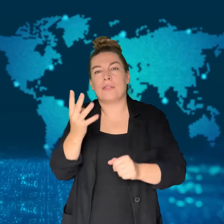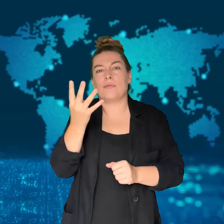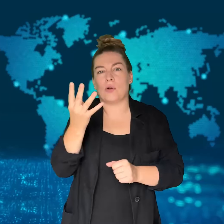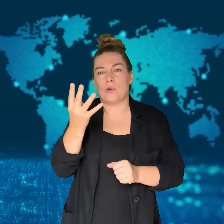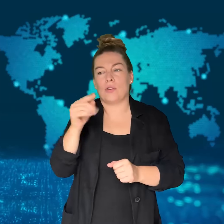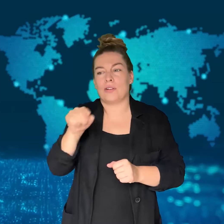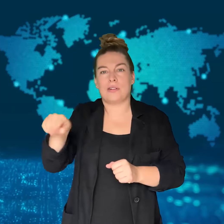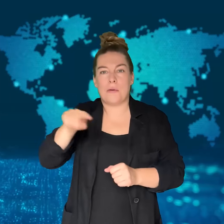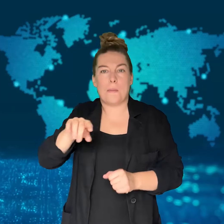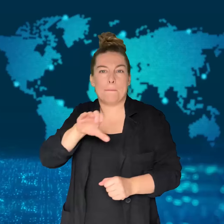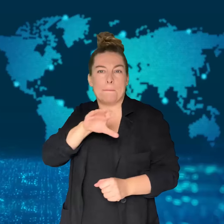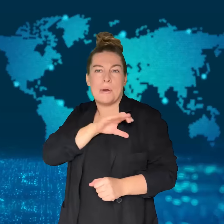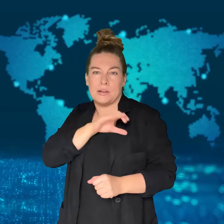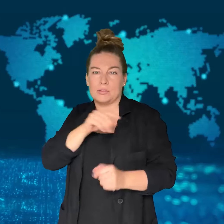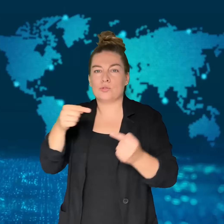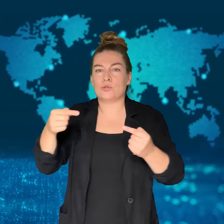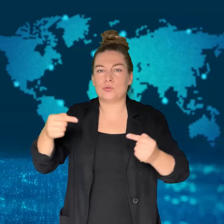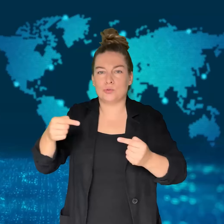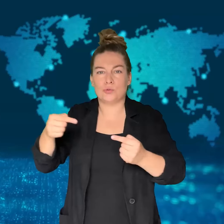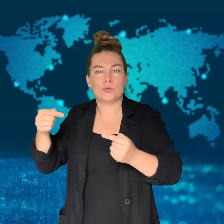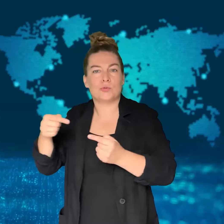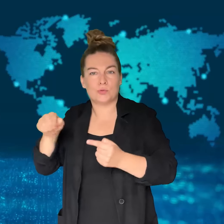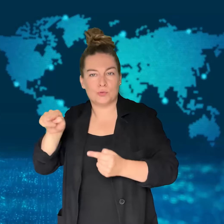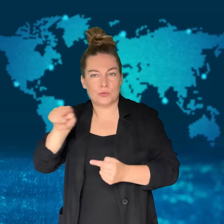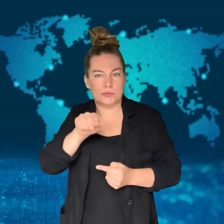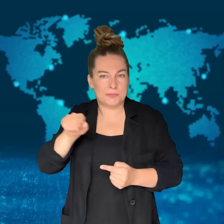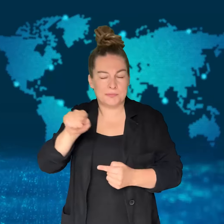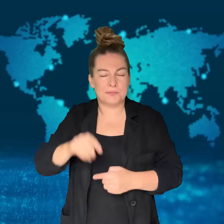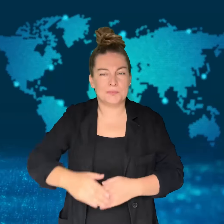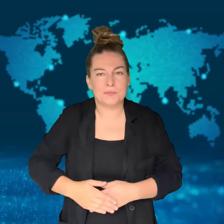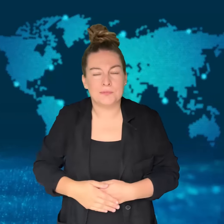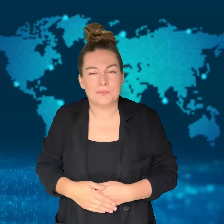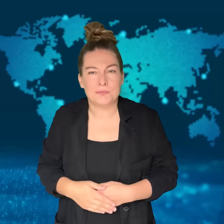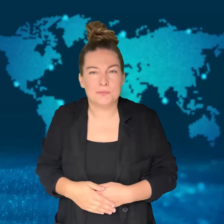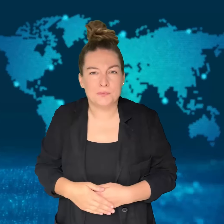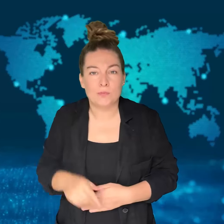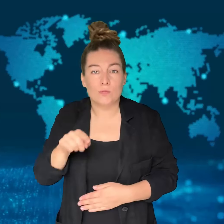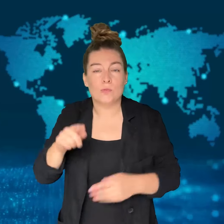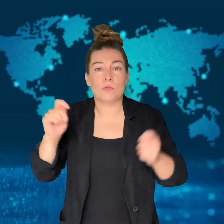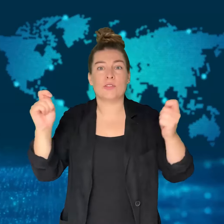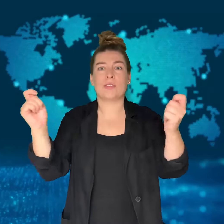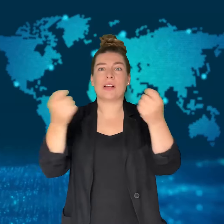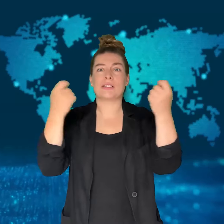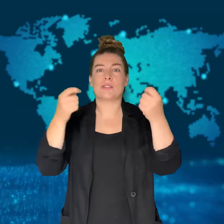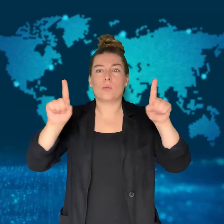Emergency responders and at least four police officers